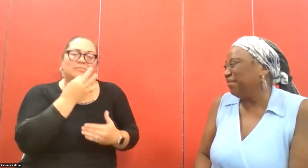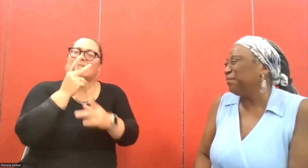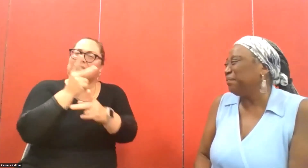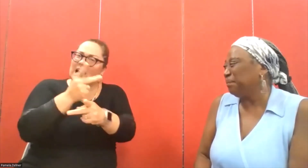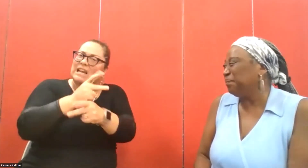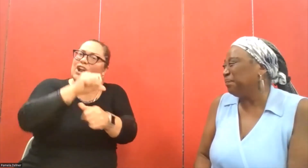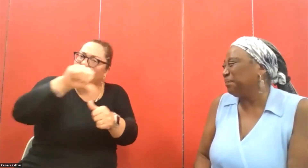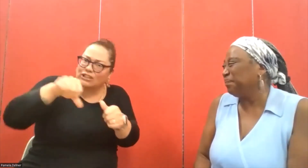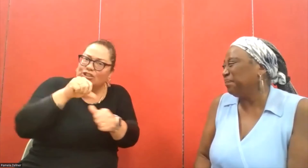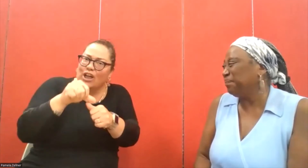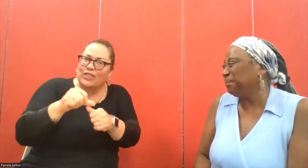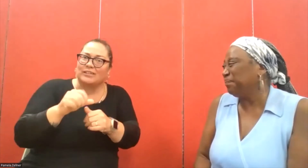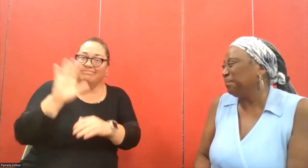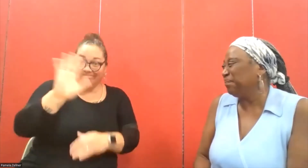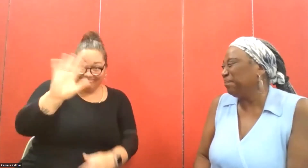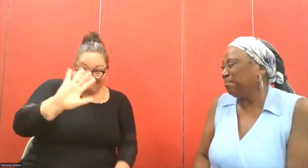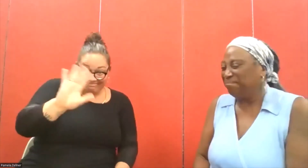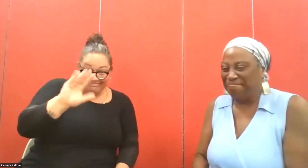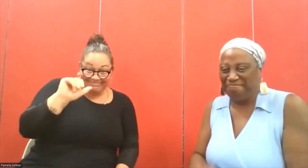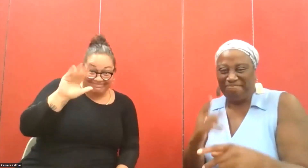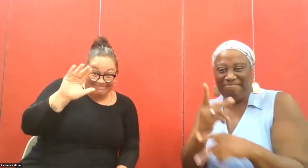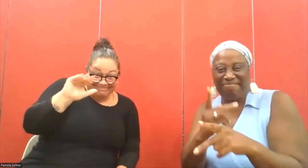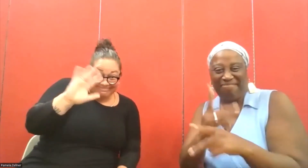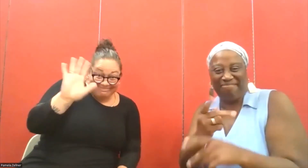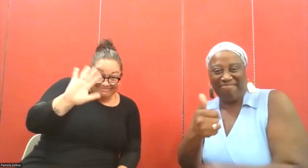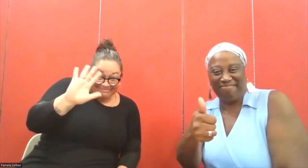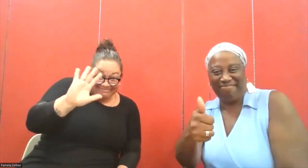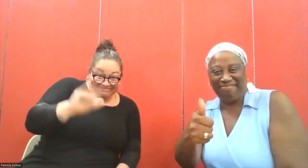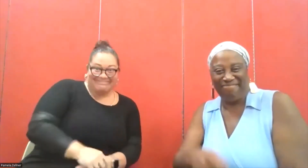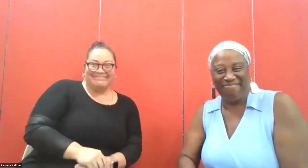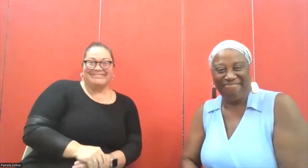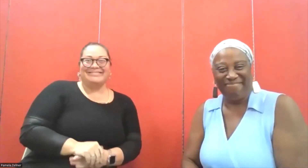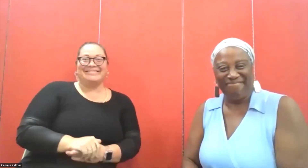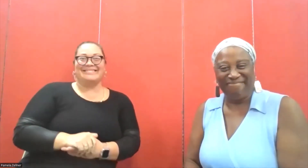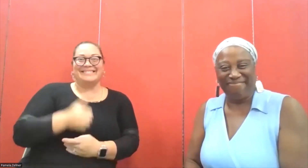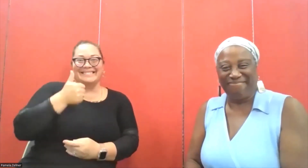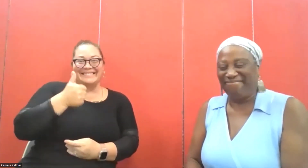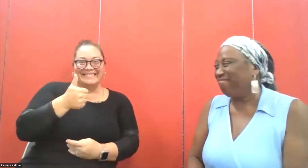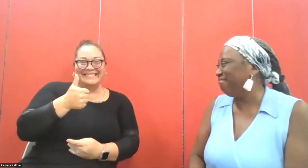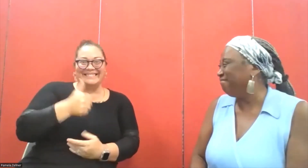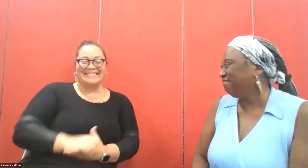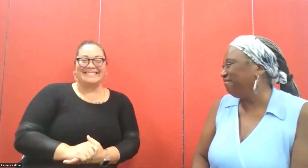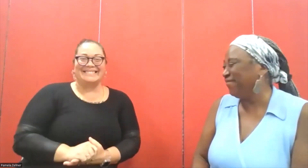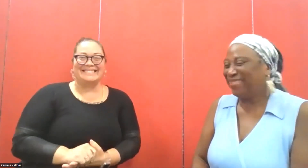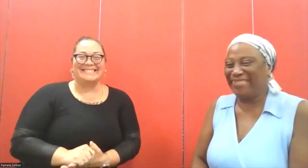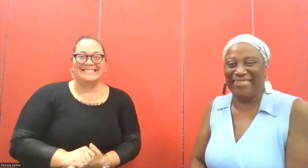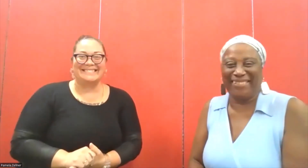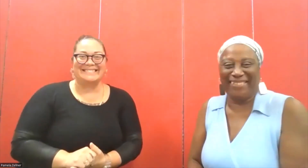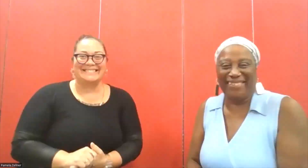we'll see you all soon. Take care of each other, please. Yes, take care of yourselves. Bye for now.